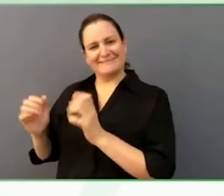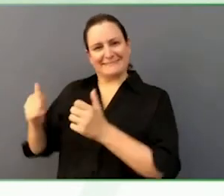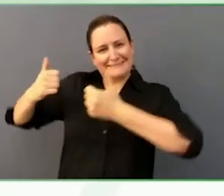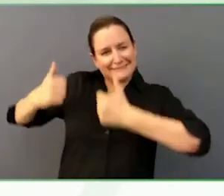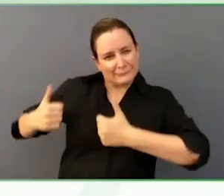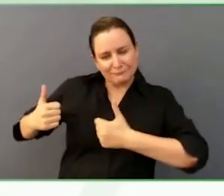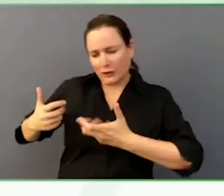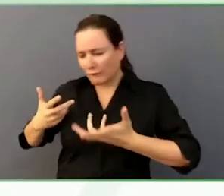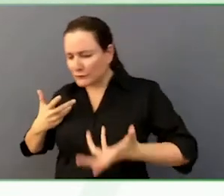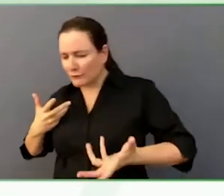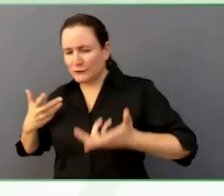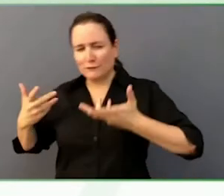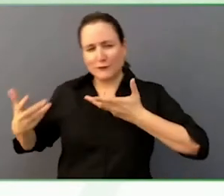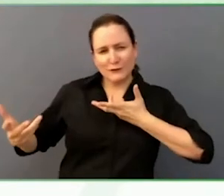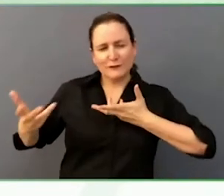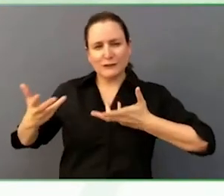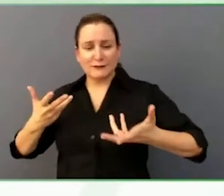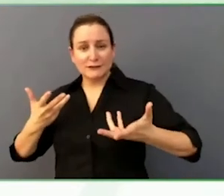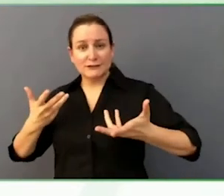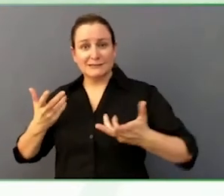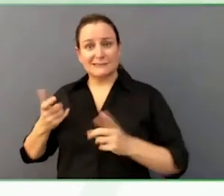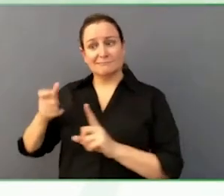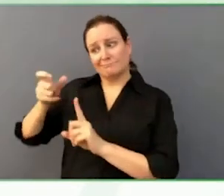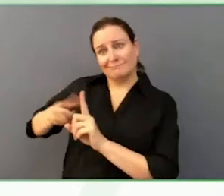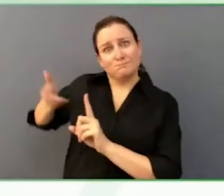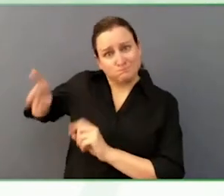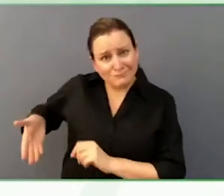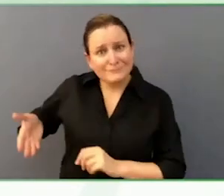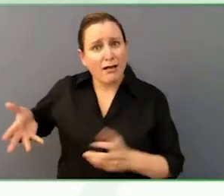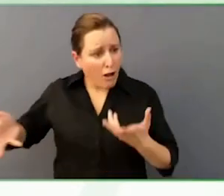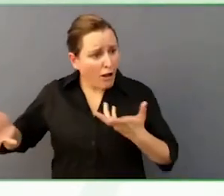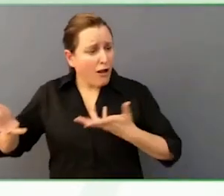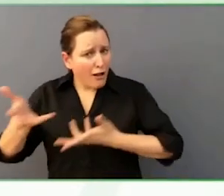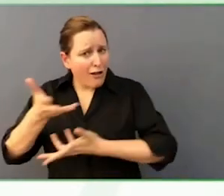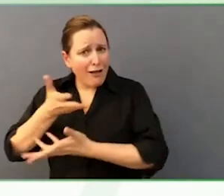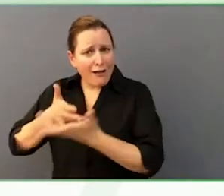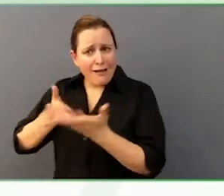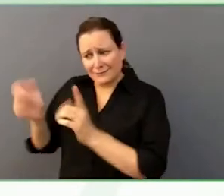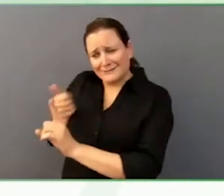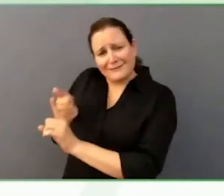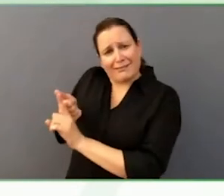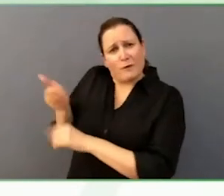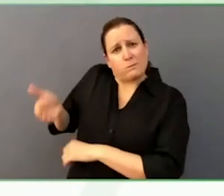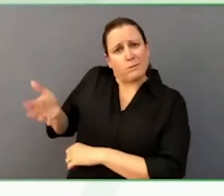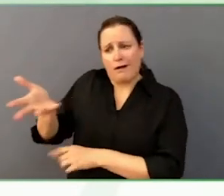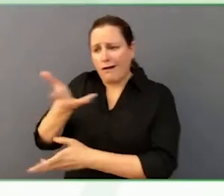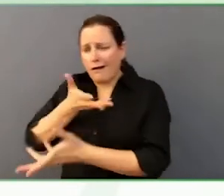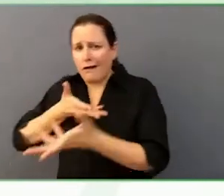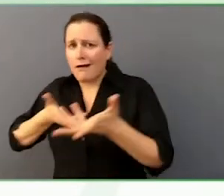like. >> Absolutely. I wanted to add too, not only are we creating goals for Nicholas,